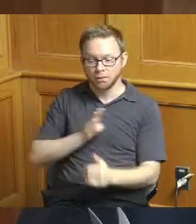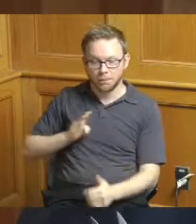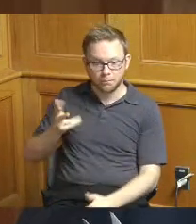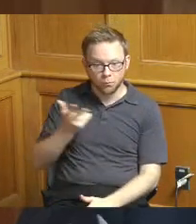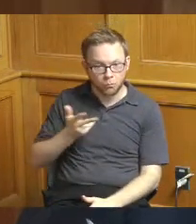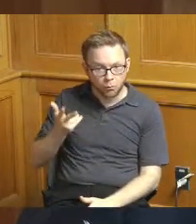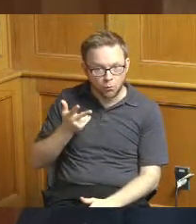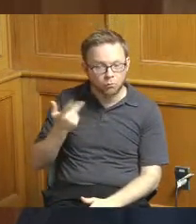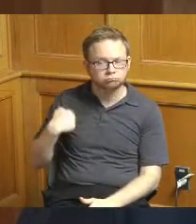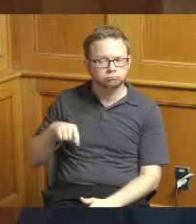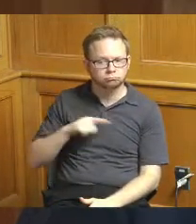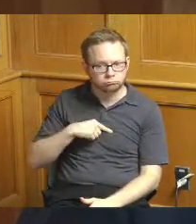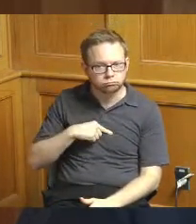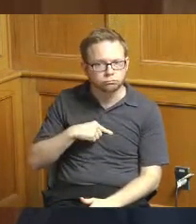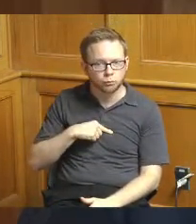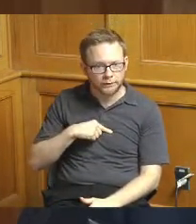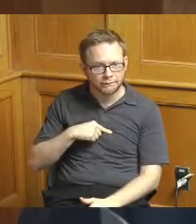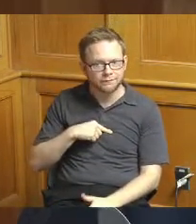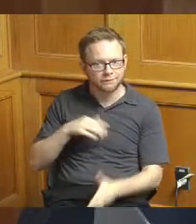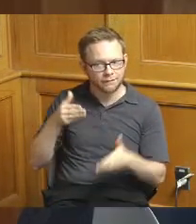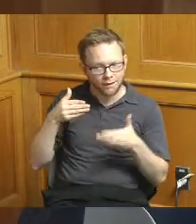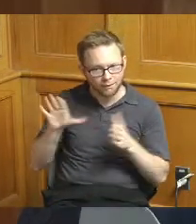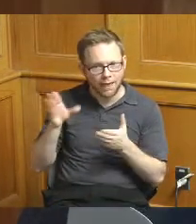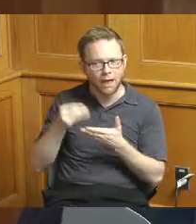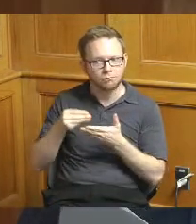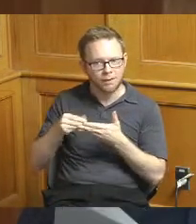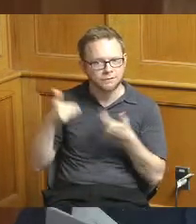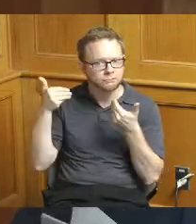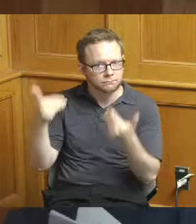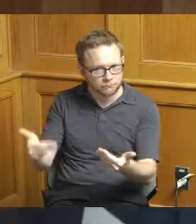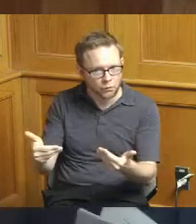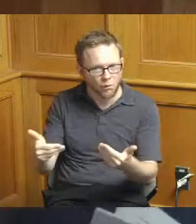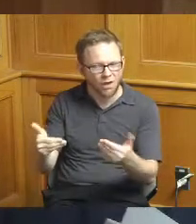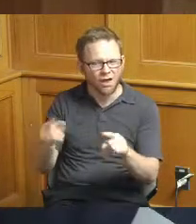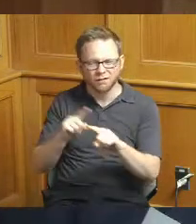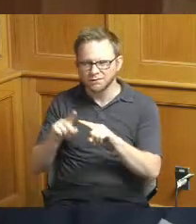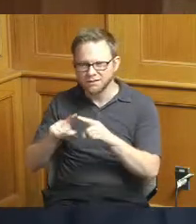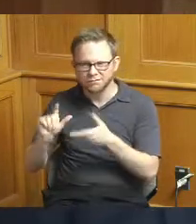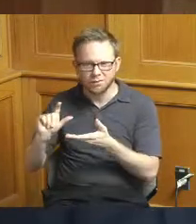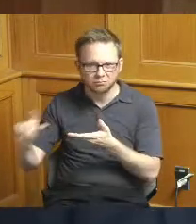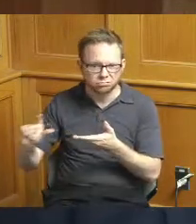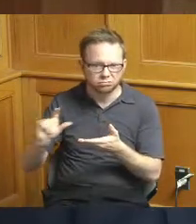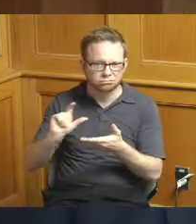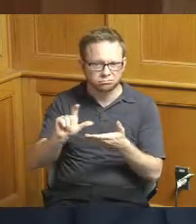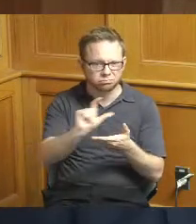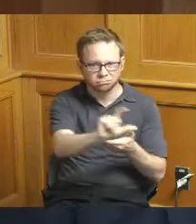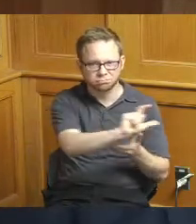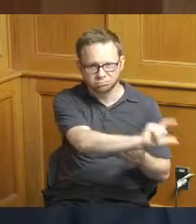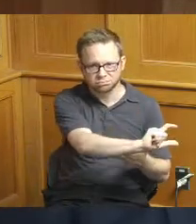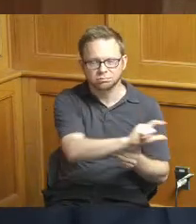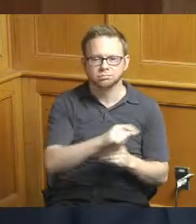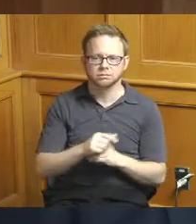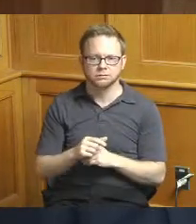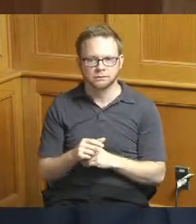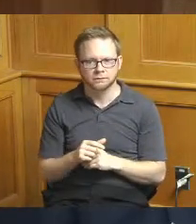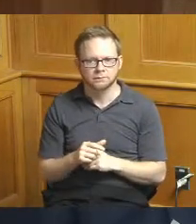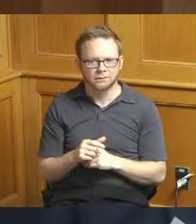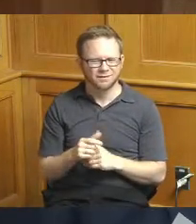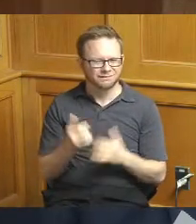for the funds to move forward in different amounts as as requested I just don't have a sense of